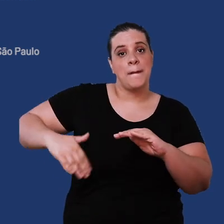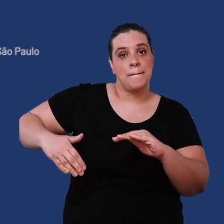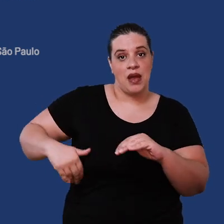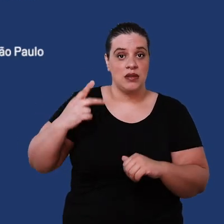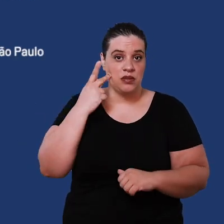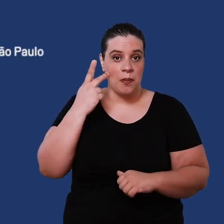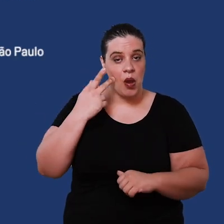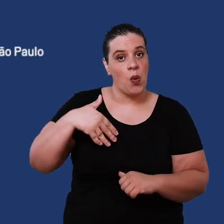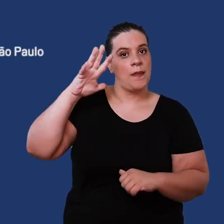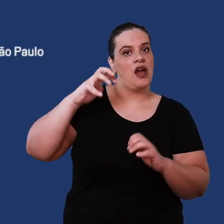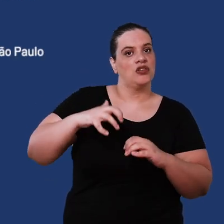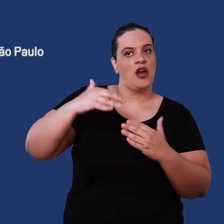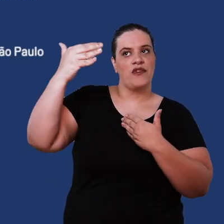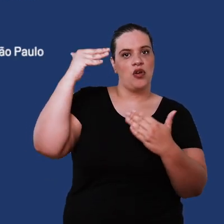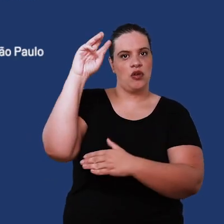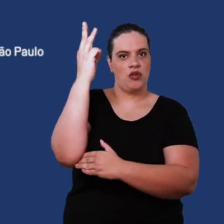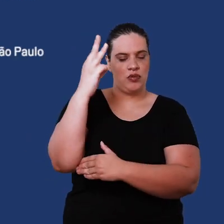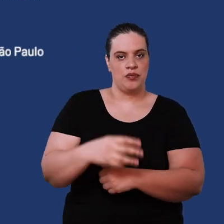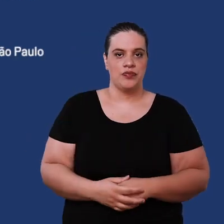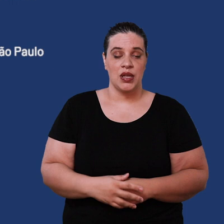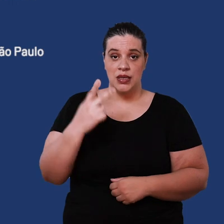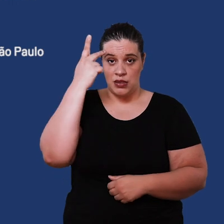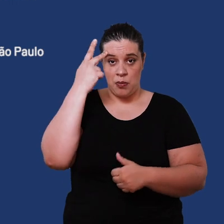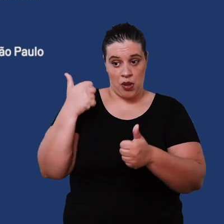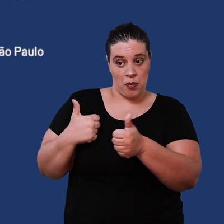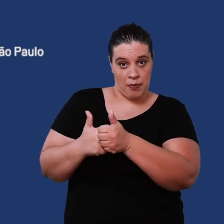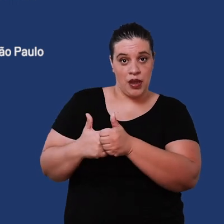than São Luís already in São Paulo it is a city close to the sea but inside the